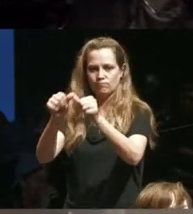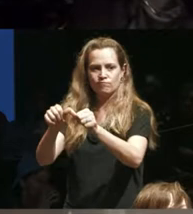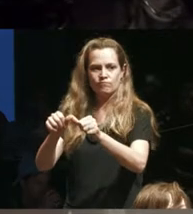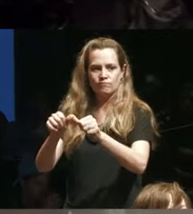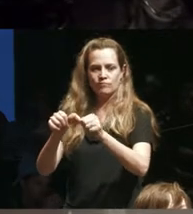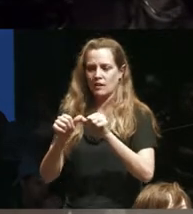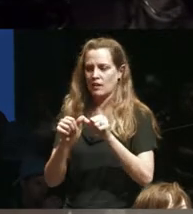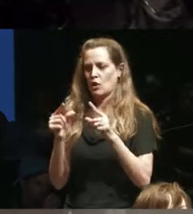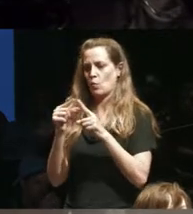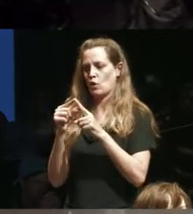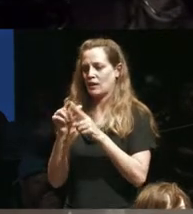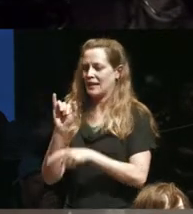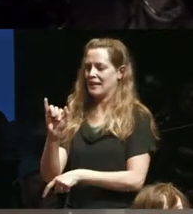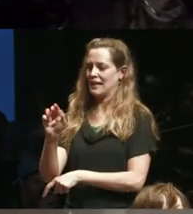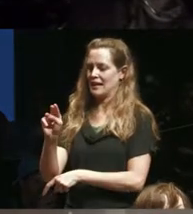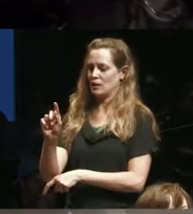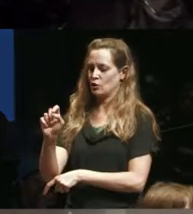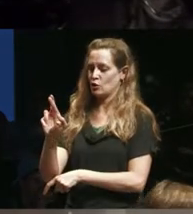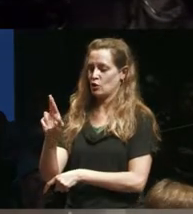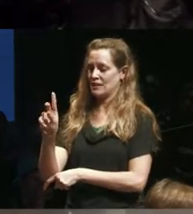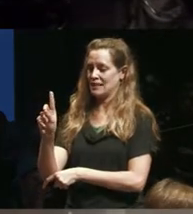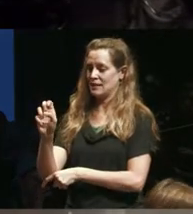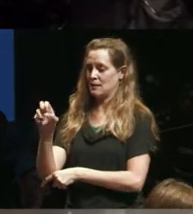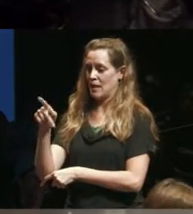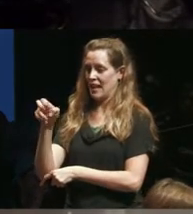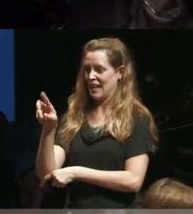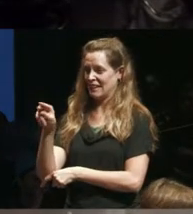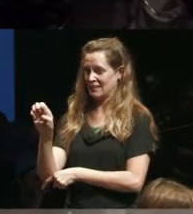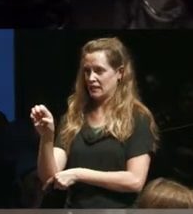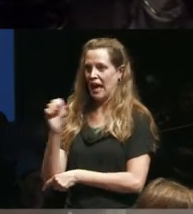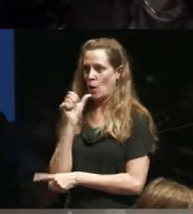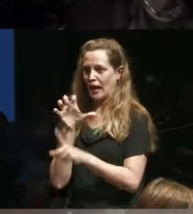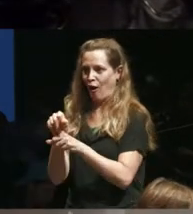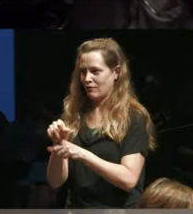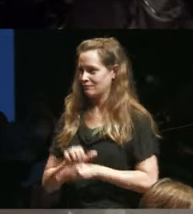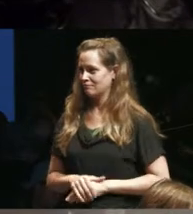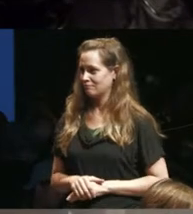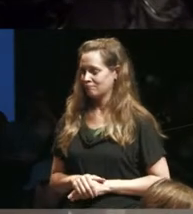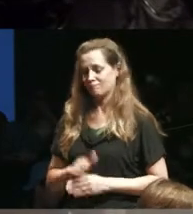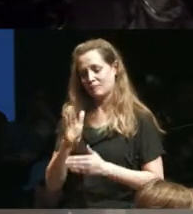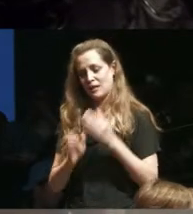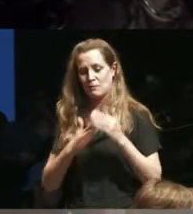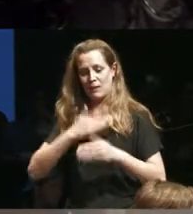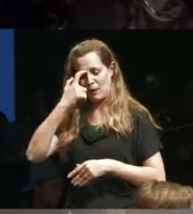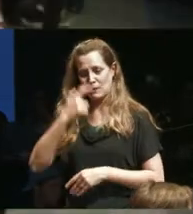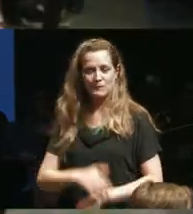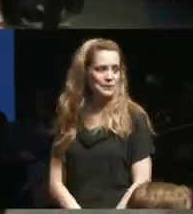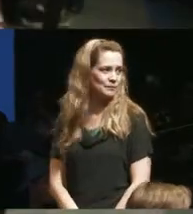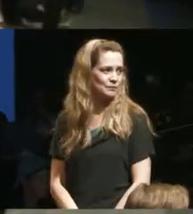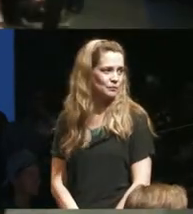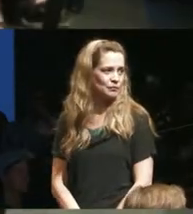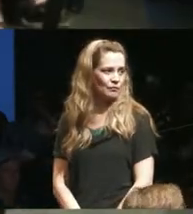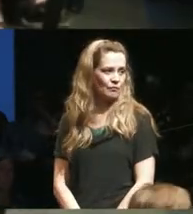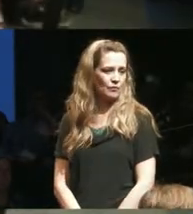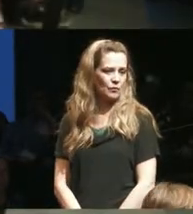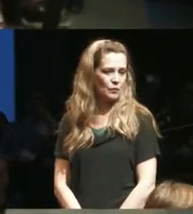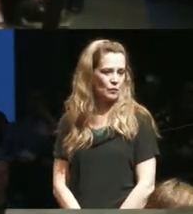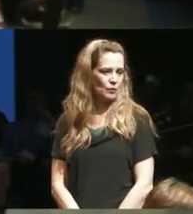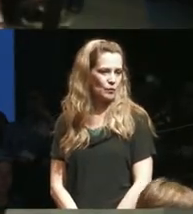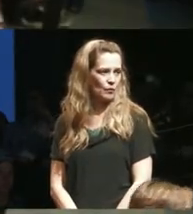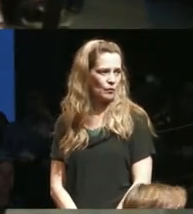interdependence and don't get caught and that is the end of my current talk this